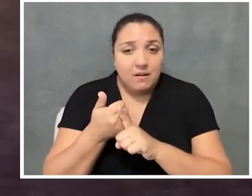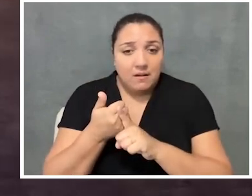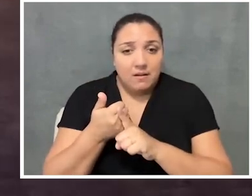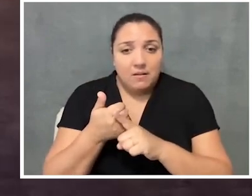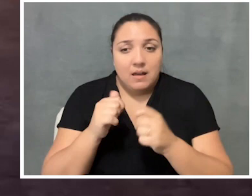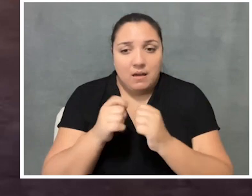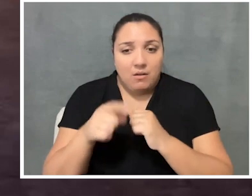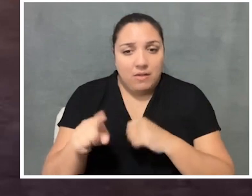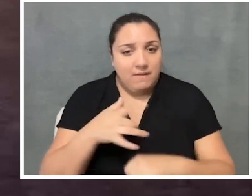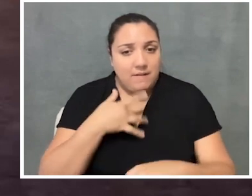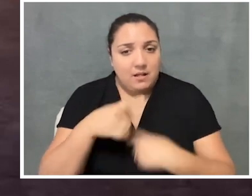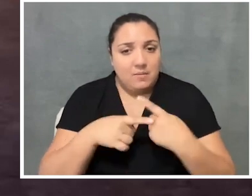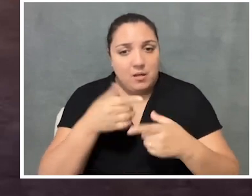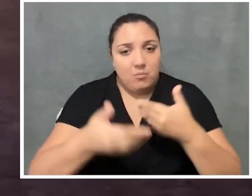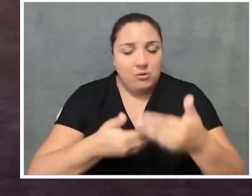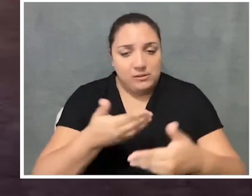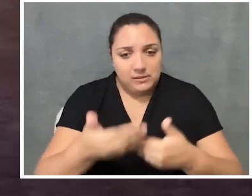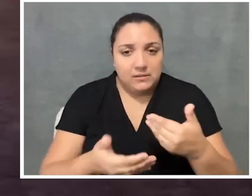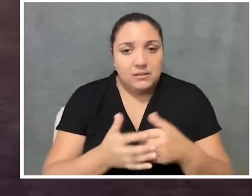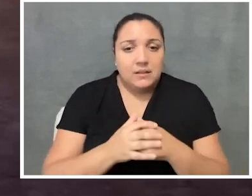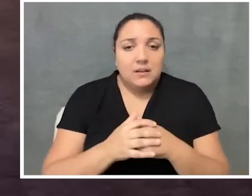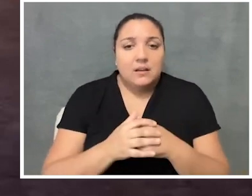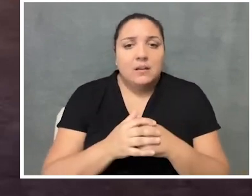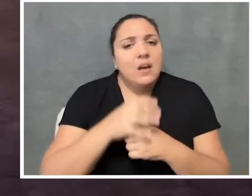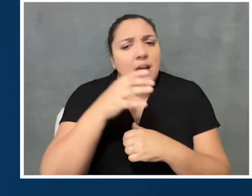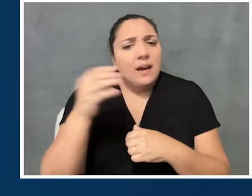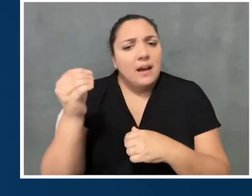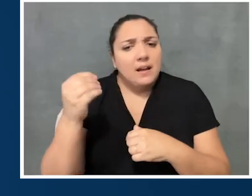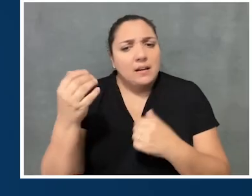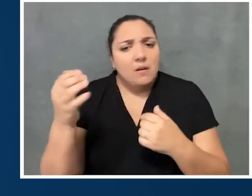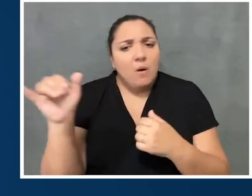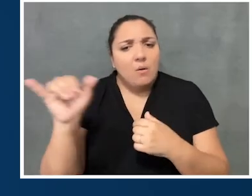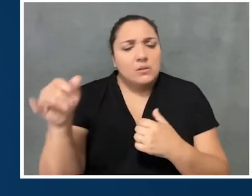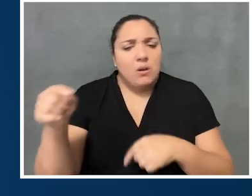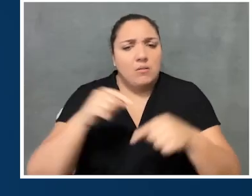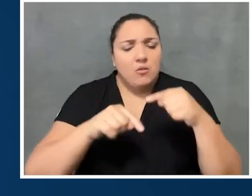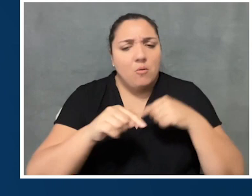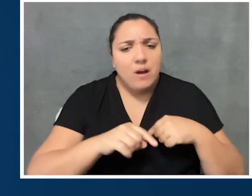to see how they've felt about the process. And I wanna come back to, you know,